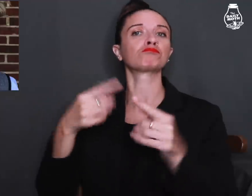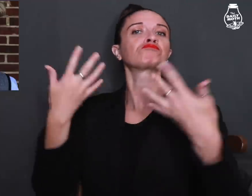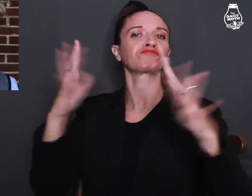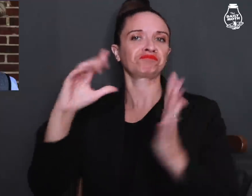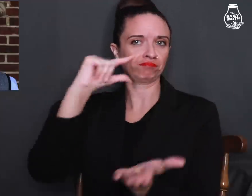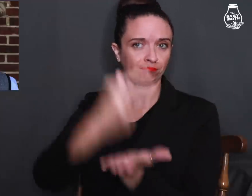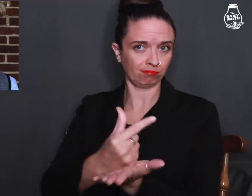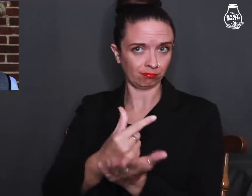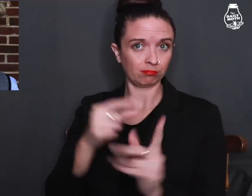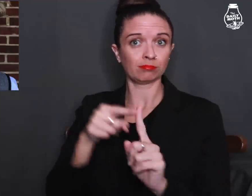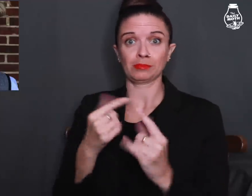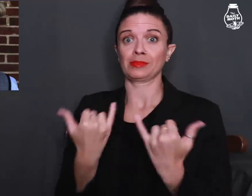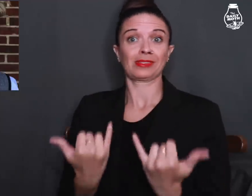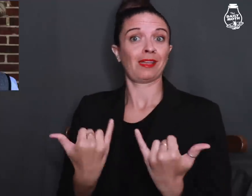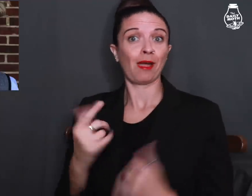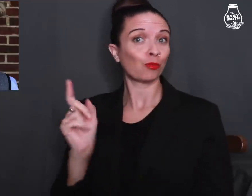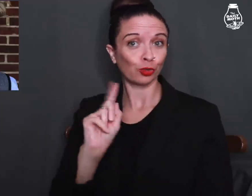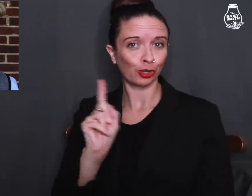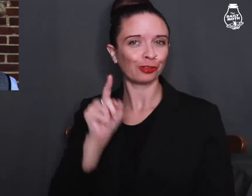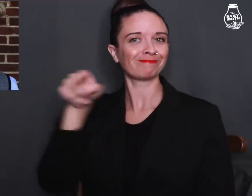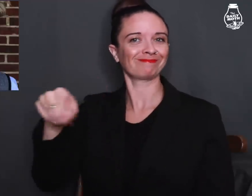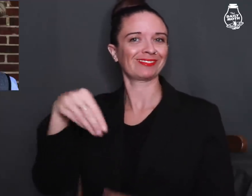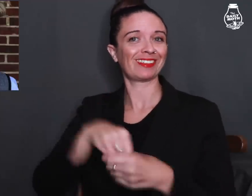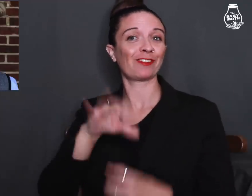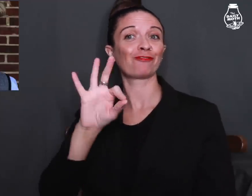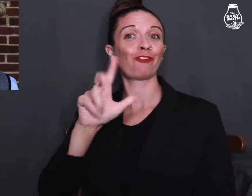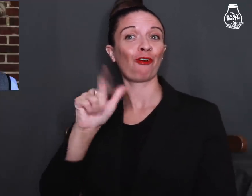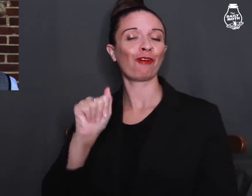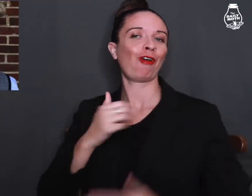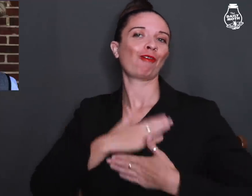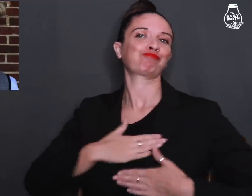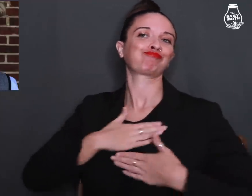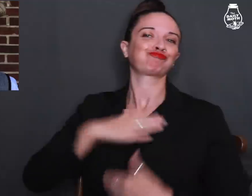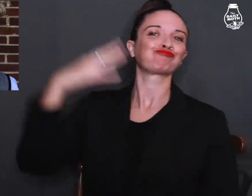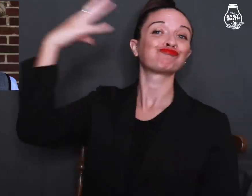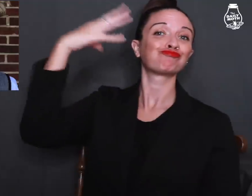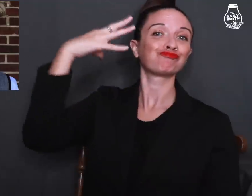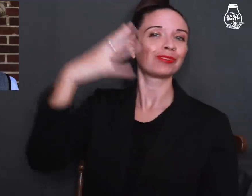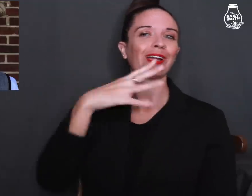She has graduated and she is now enjoying the Florida sun